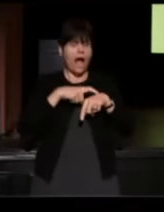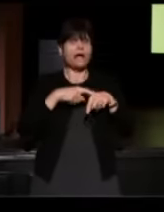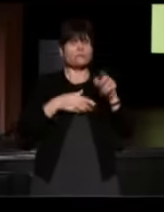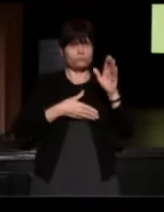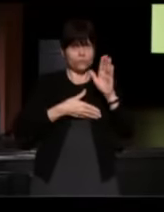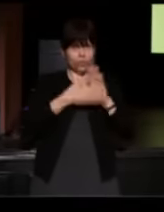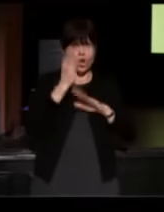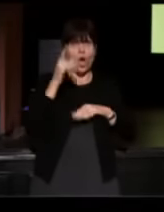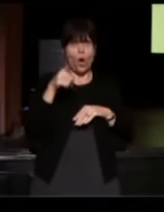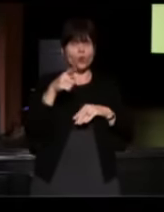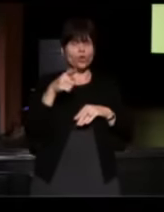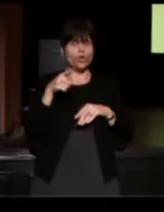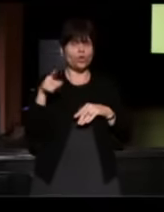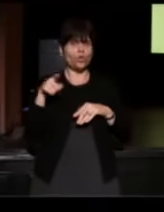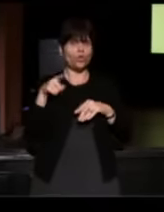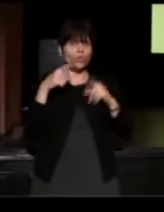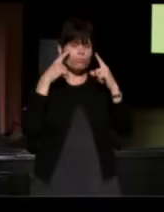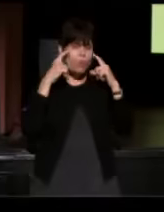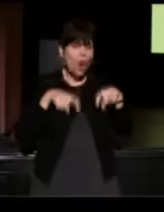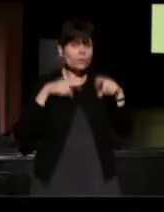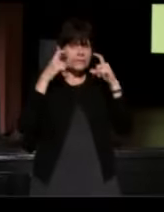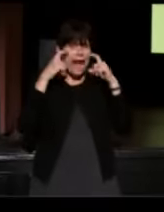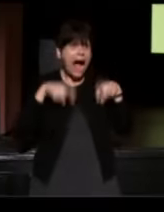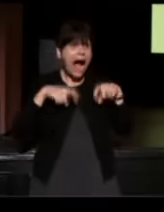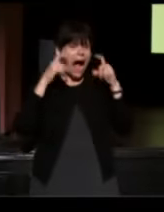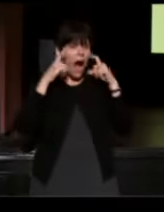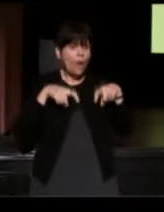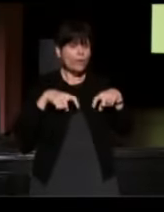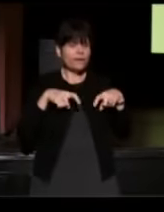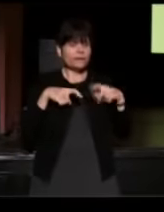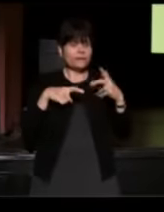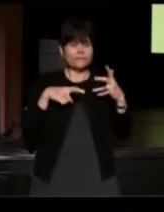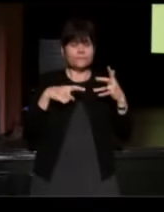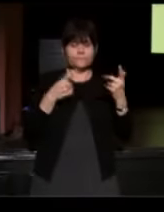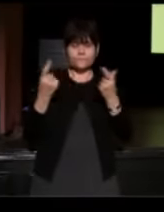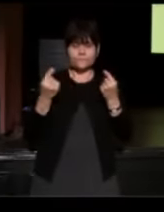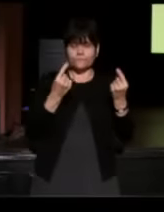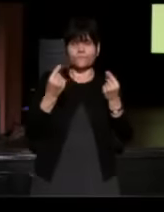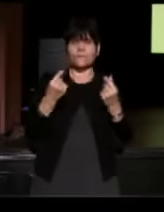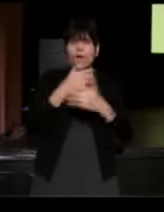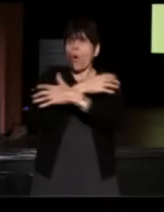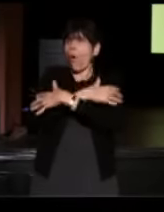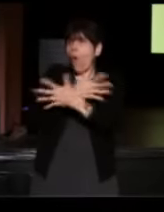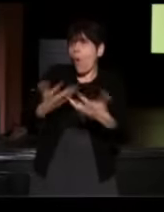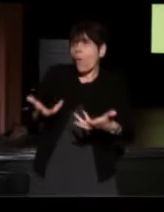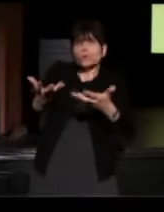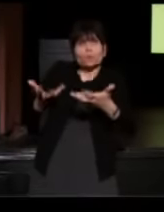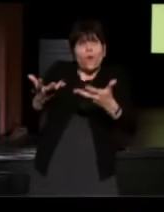you broke down and started shedding tears and the initial thing to do was just to try to hold you up as best I can.